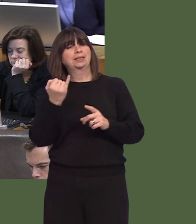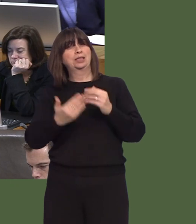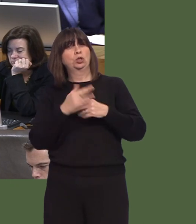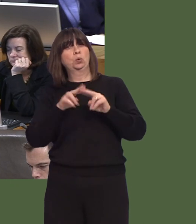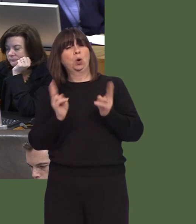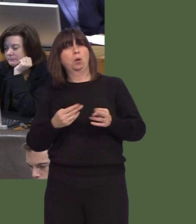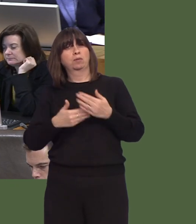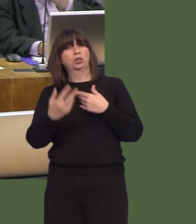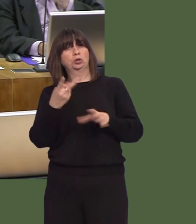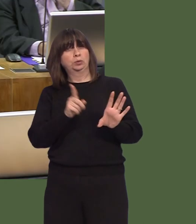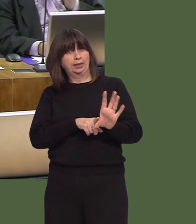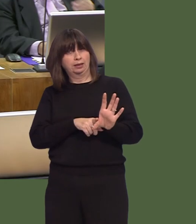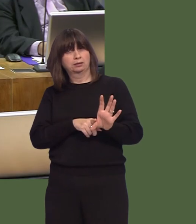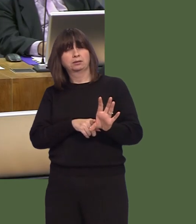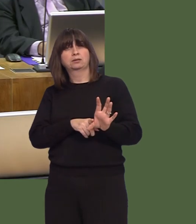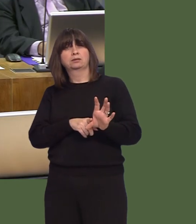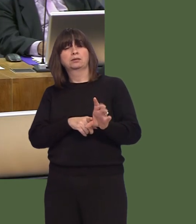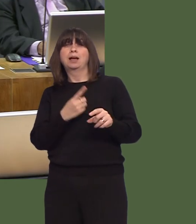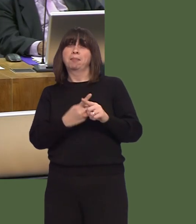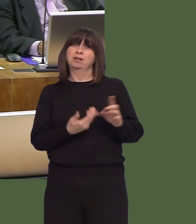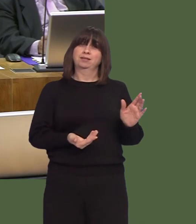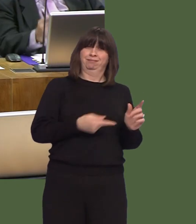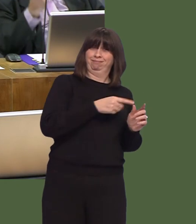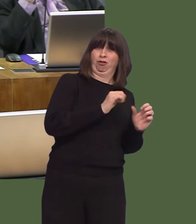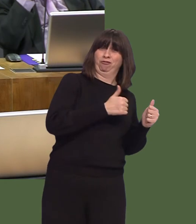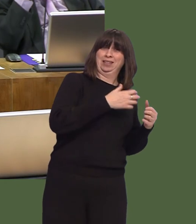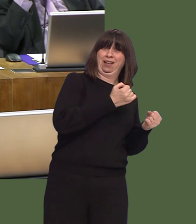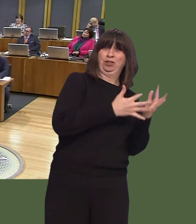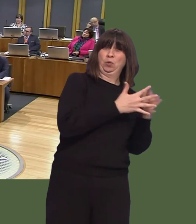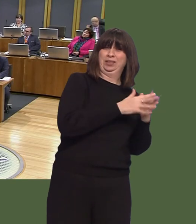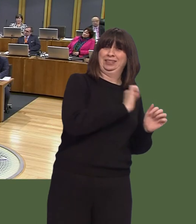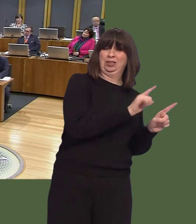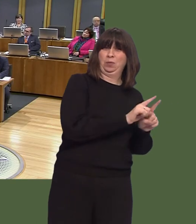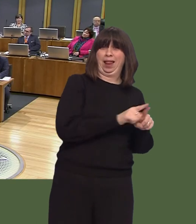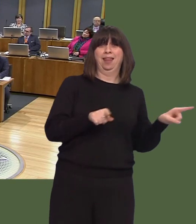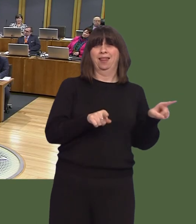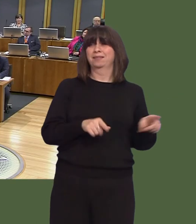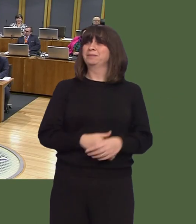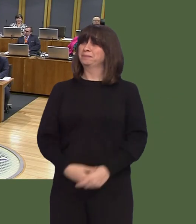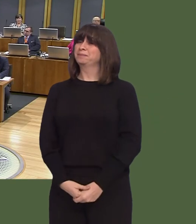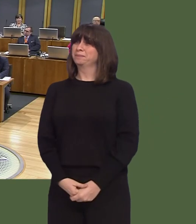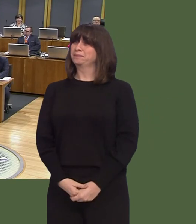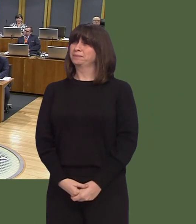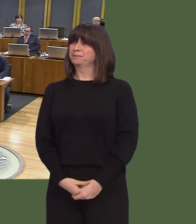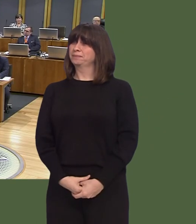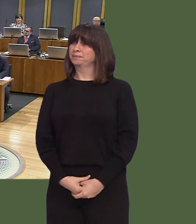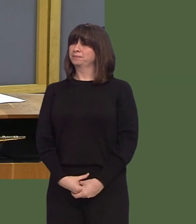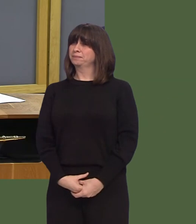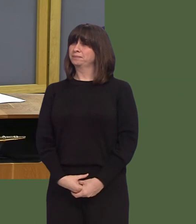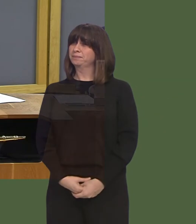homes over the next two years, in addition, of course, to the work that's being done in Swansea. Y Llywydd / The Llywydd: Diolch i'r Prif Weinidog.